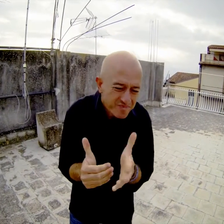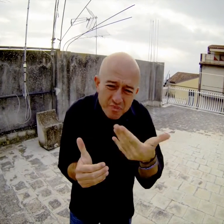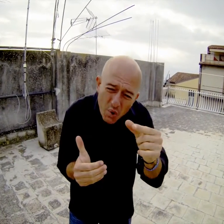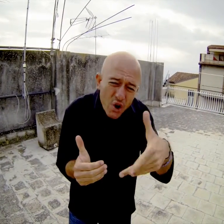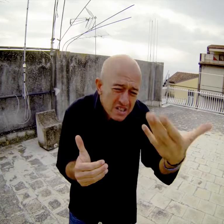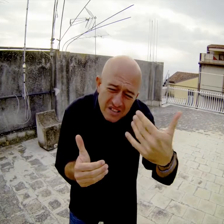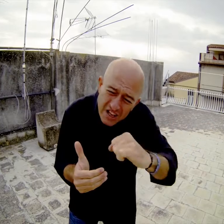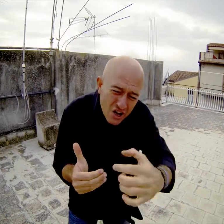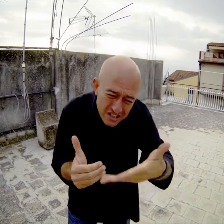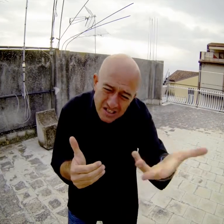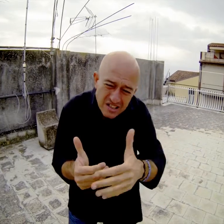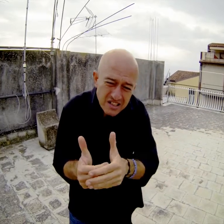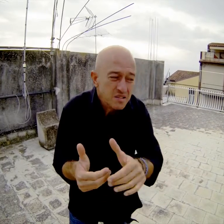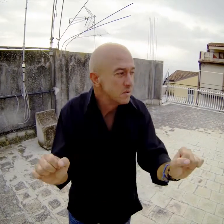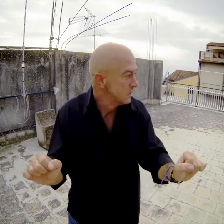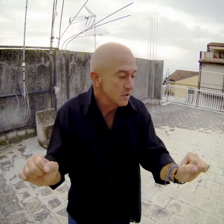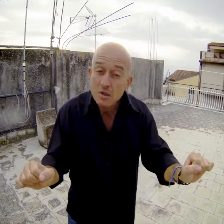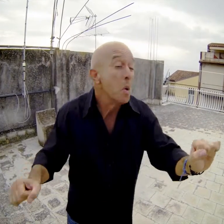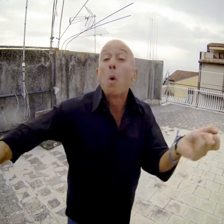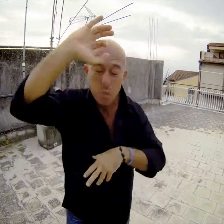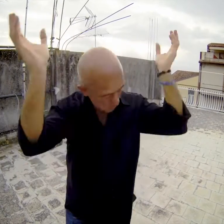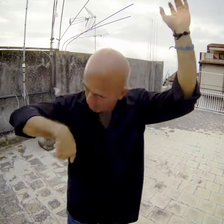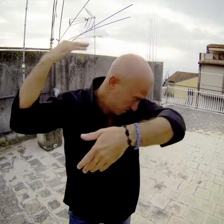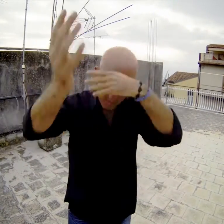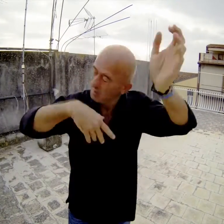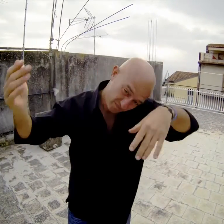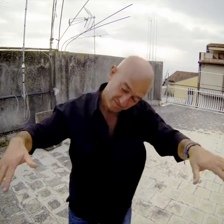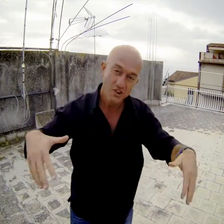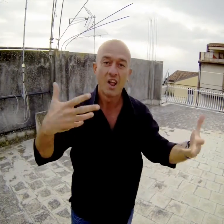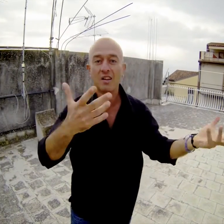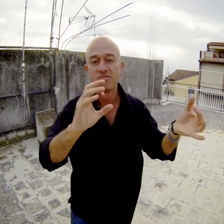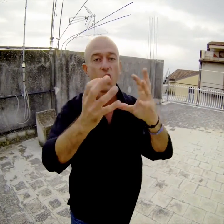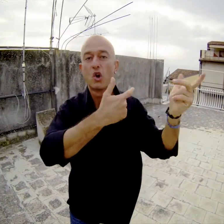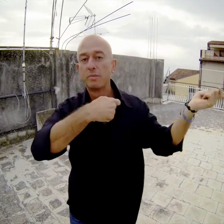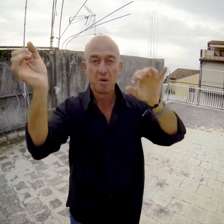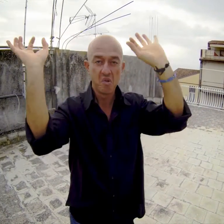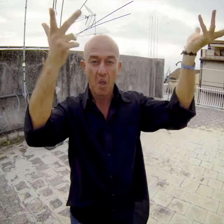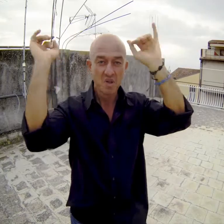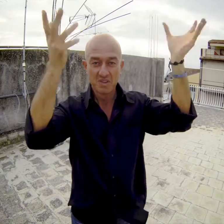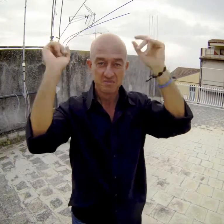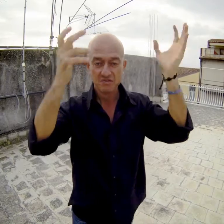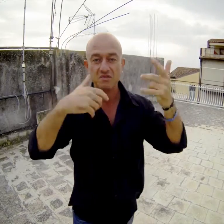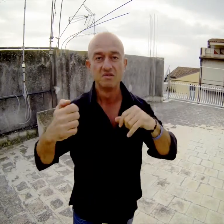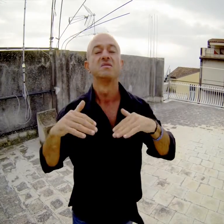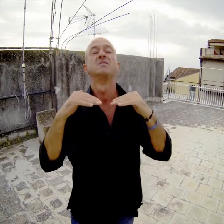The woman even more. fall end up in the hospital by ambulance